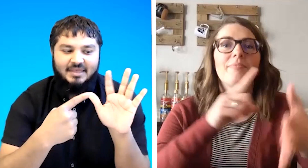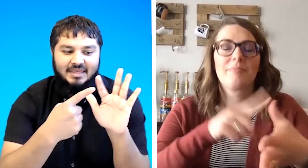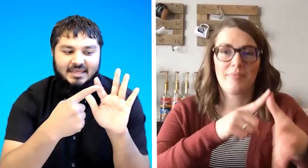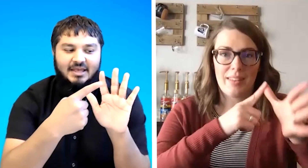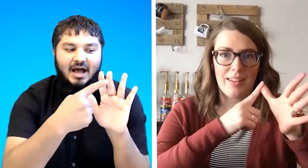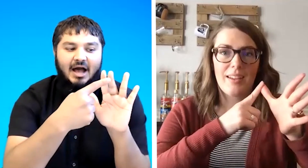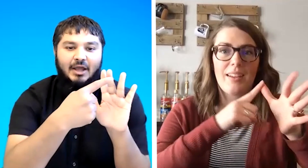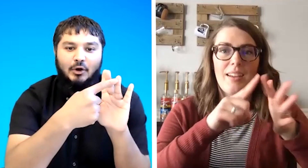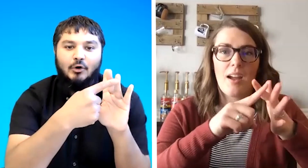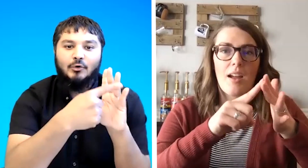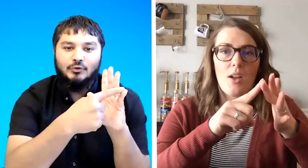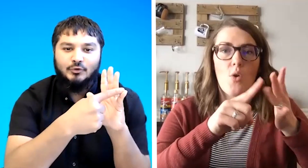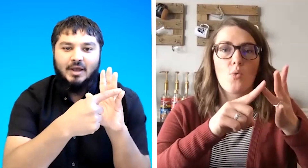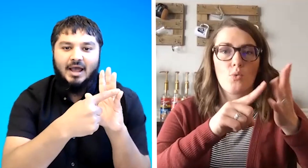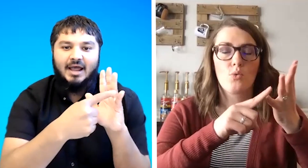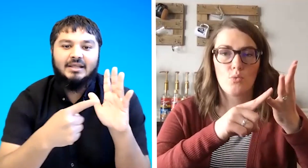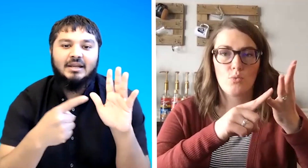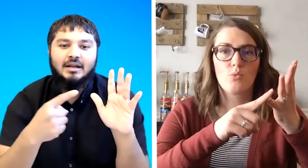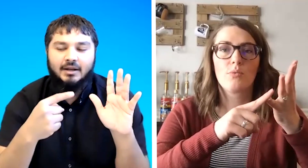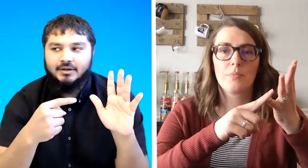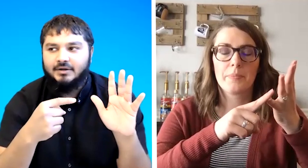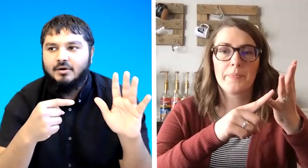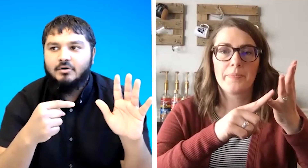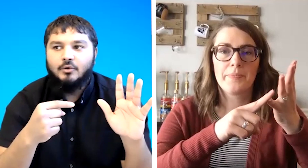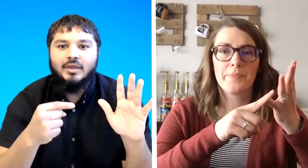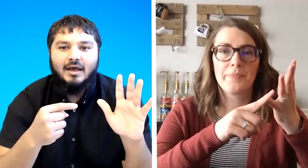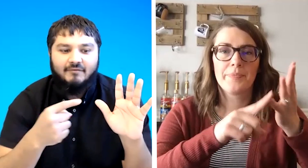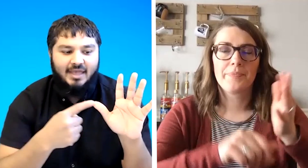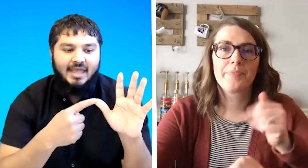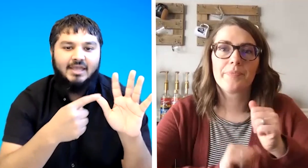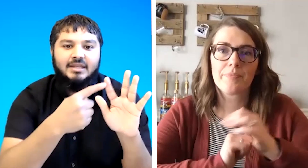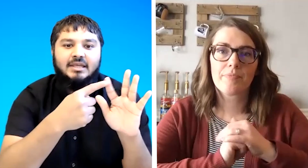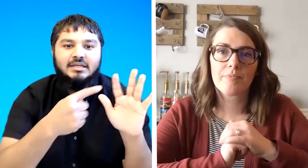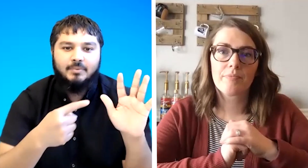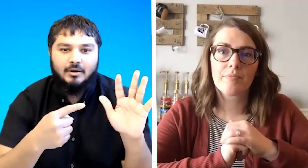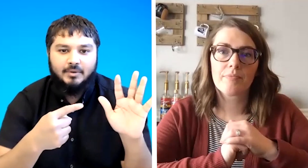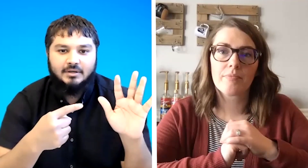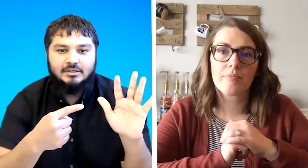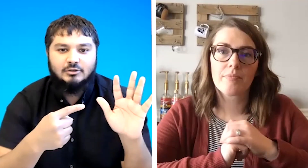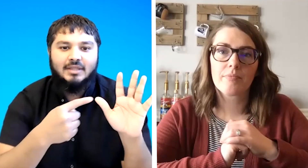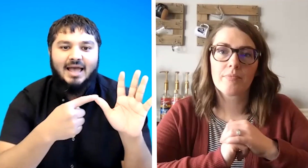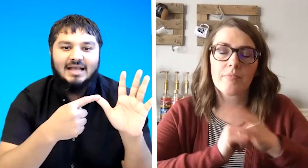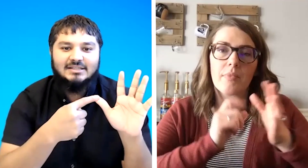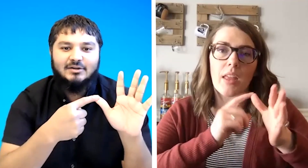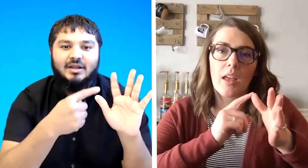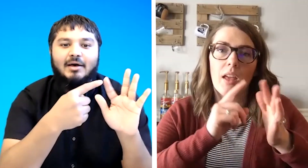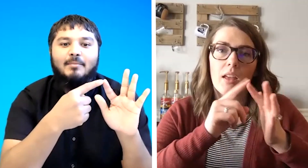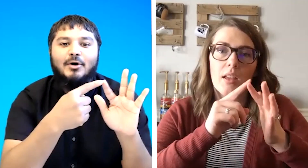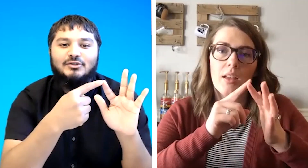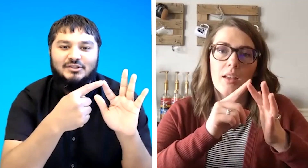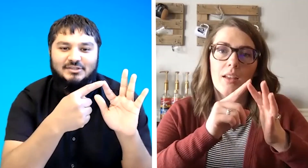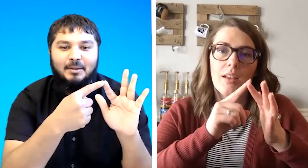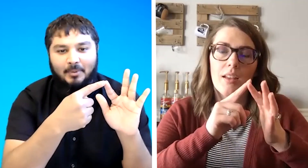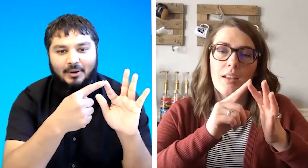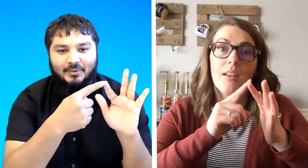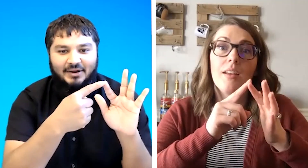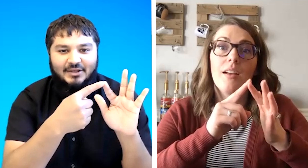e i o u and in london we have a and e department it's called the accident and emergency department